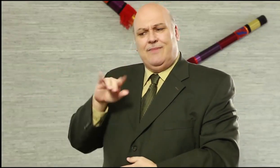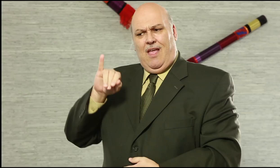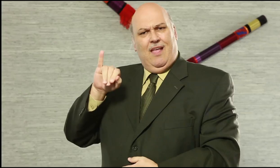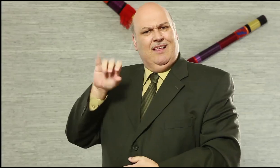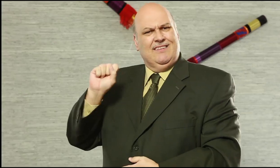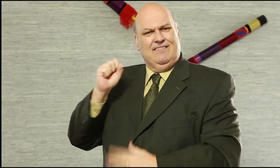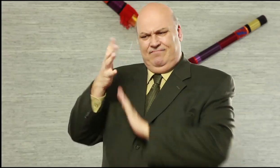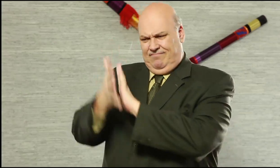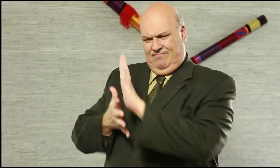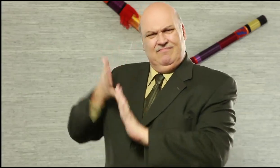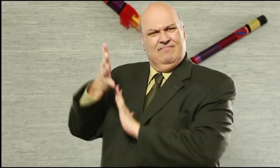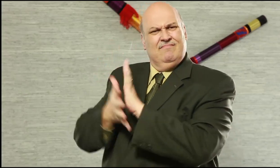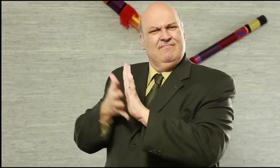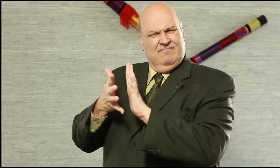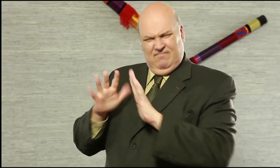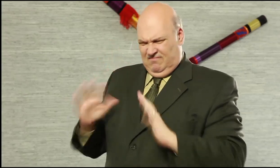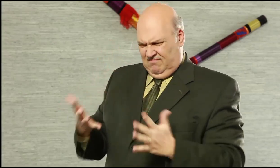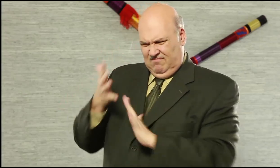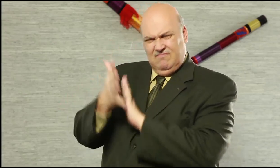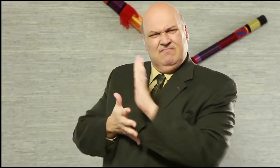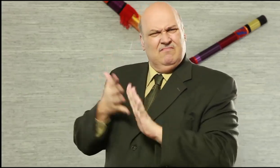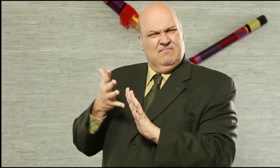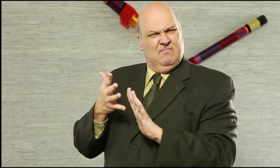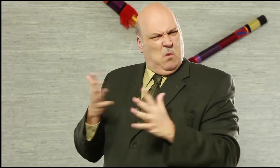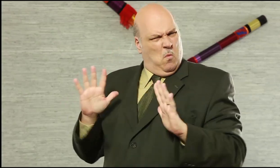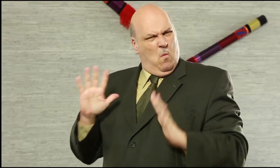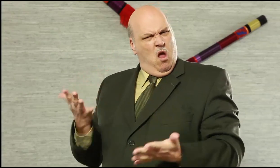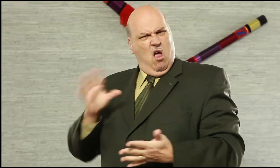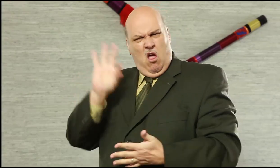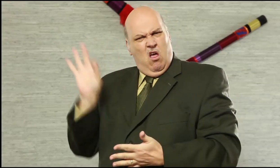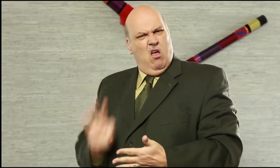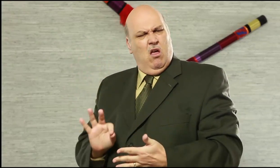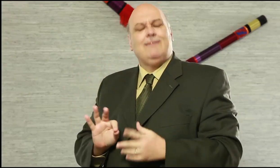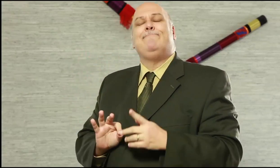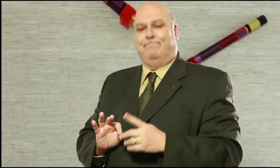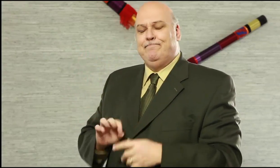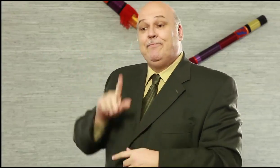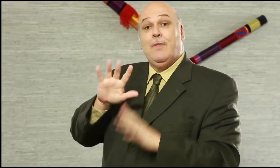Why IS? So that many deaf individuals around